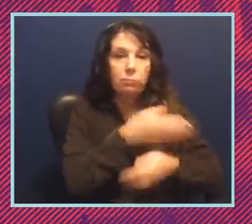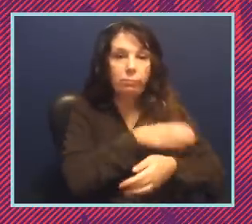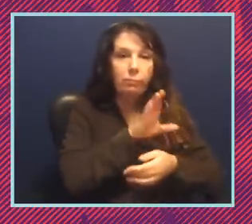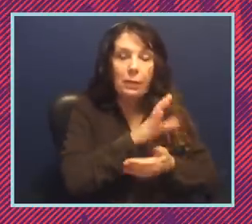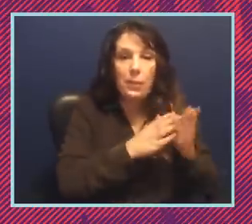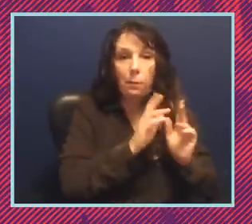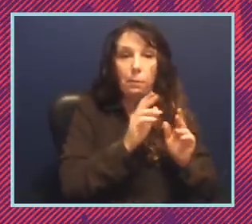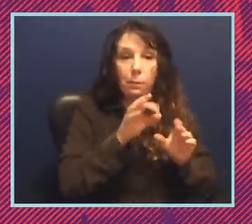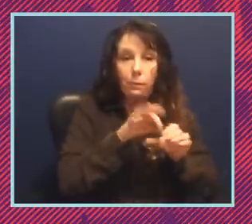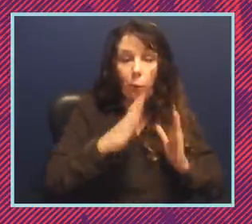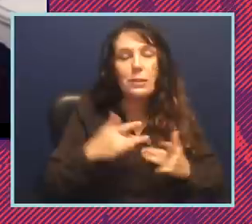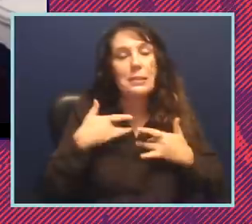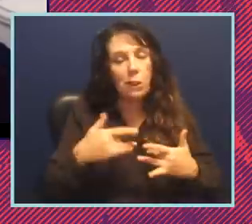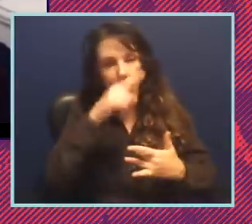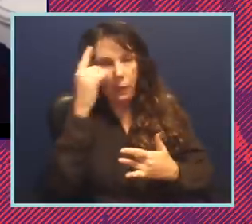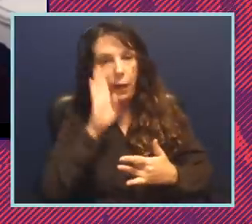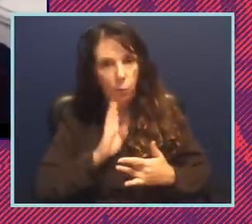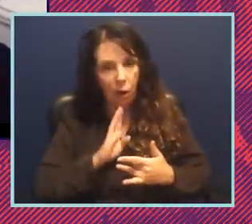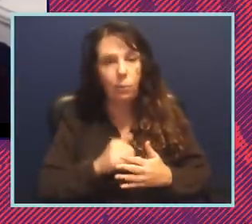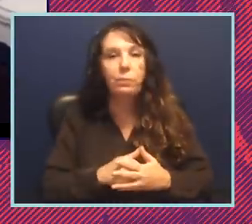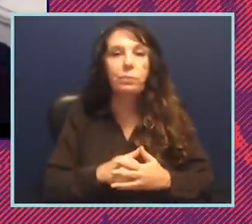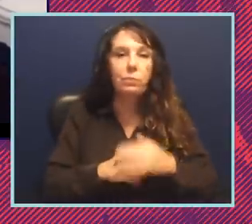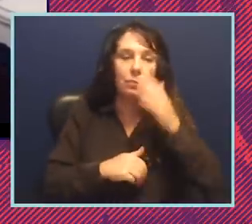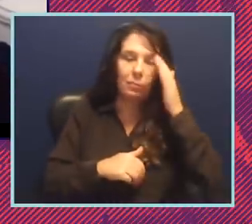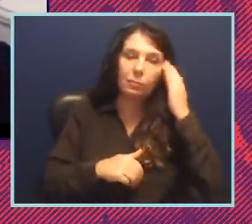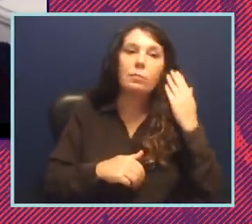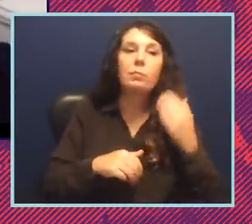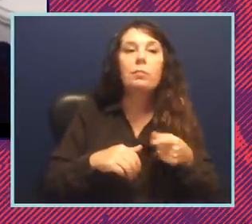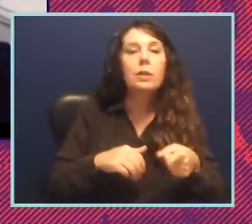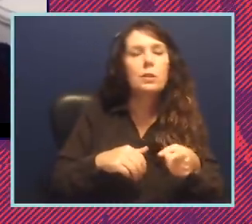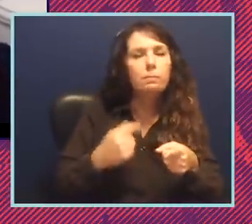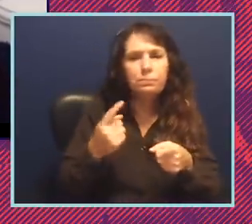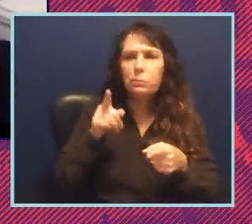to be black and brown voters and yeah see lovely macdonald who was one of who was your predecessor